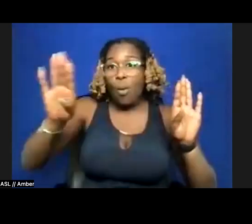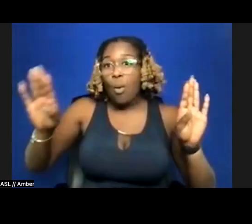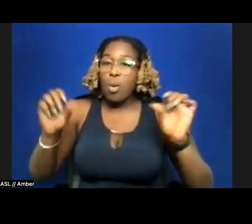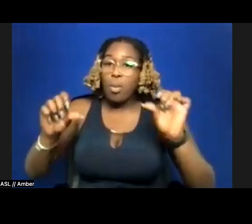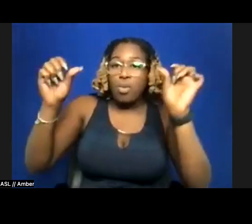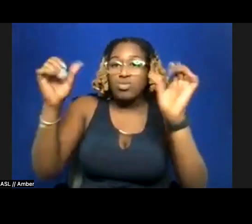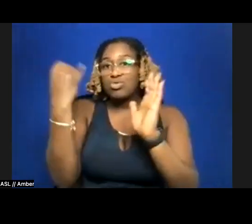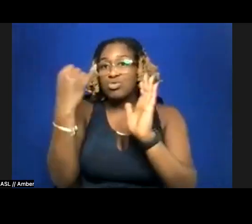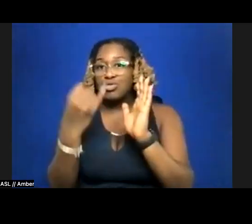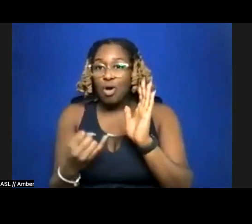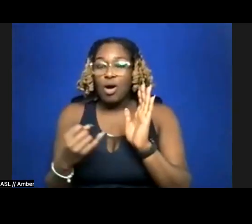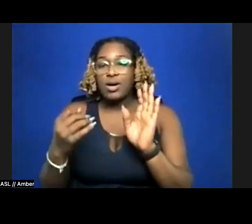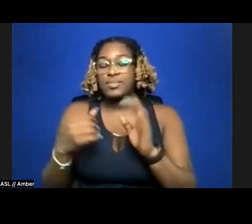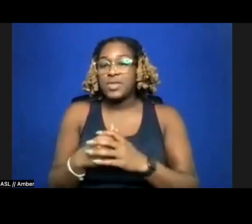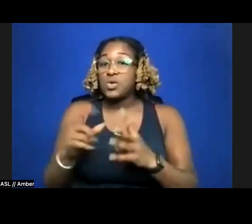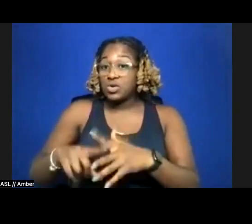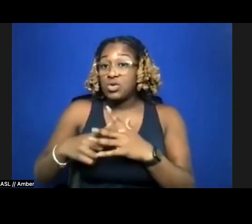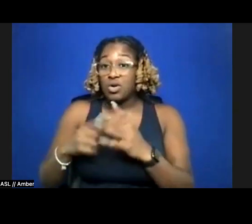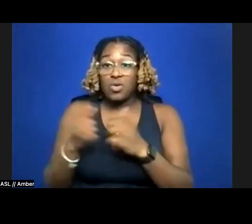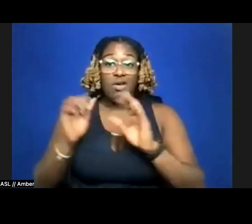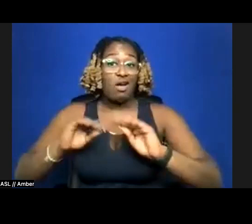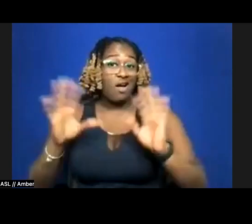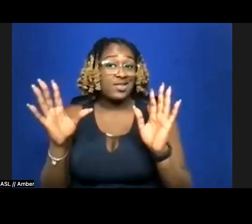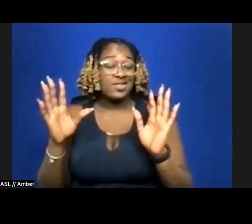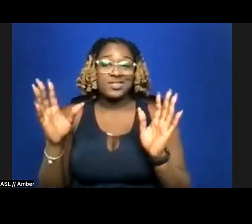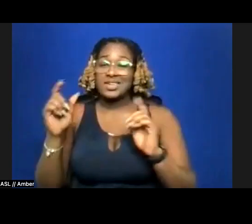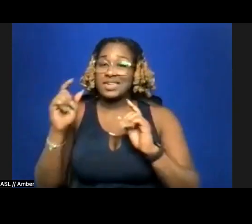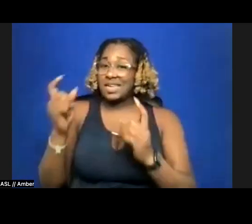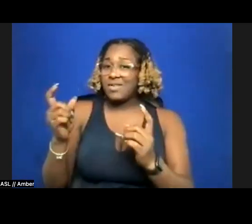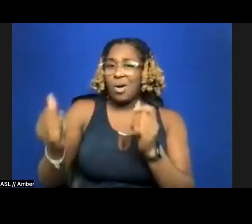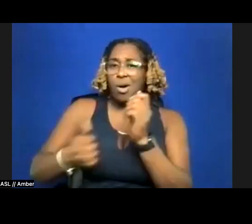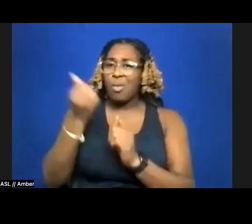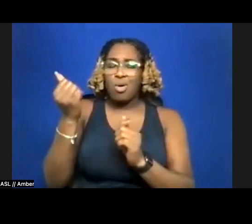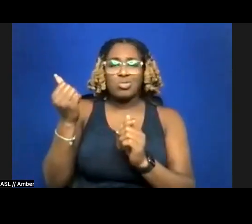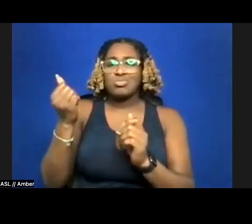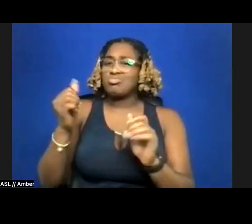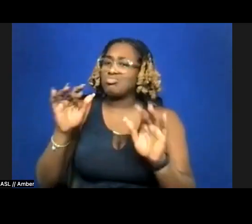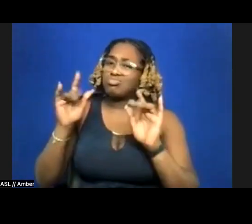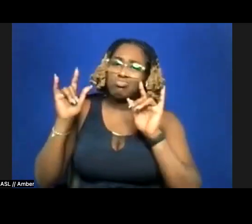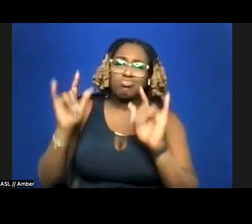to start off, obviously, by giving my most profound and heartfelt thanks to t., to Kay,